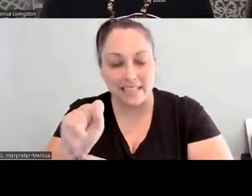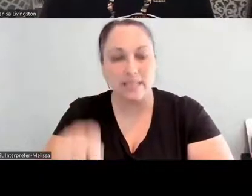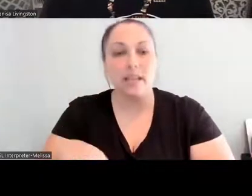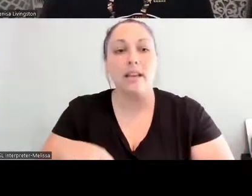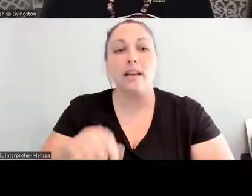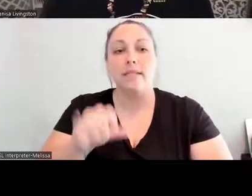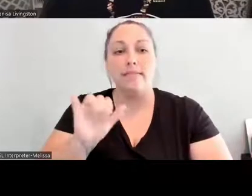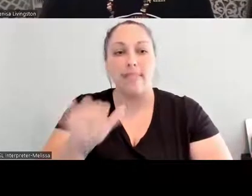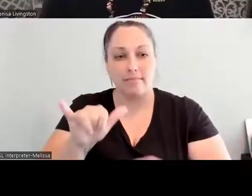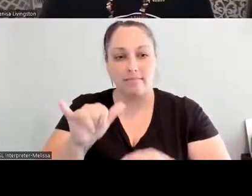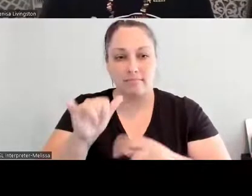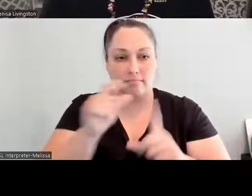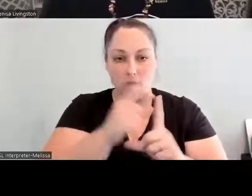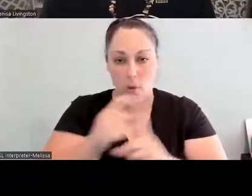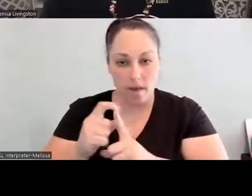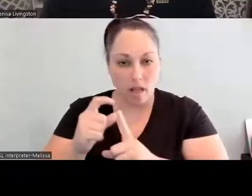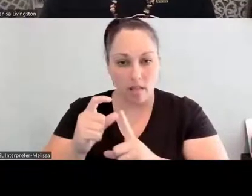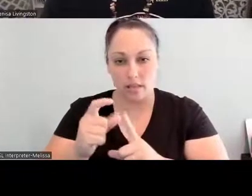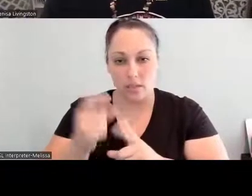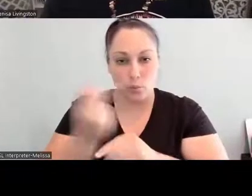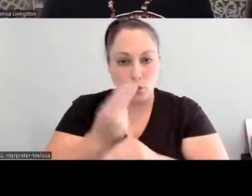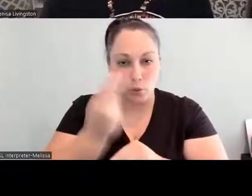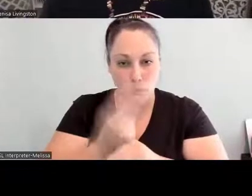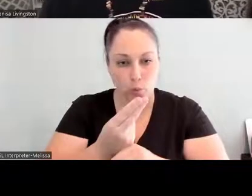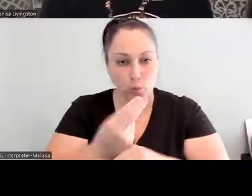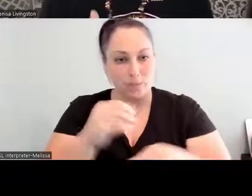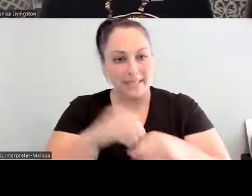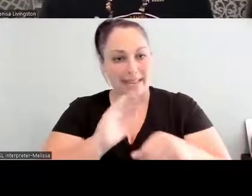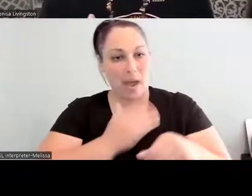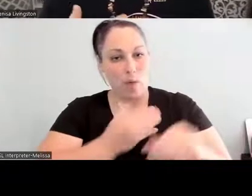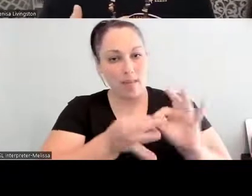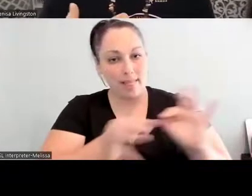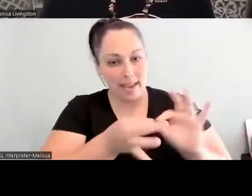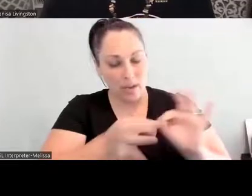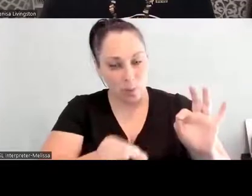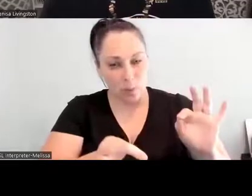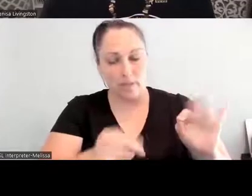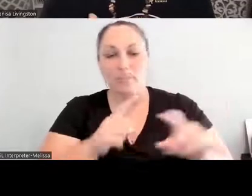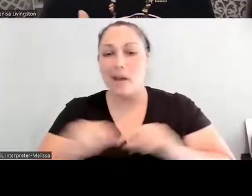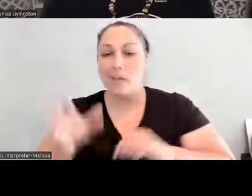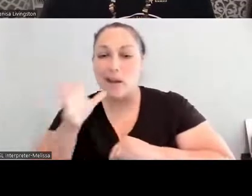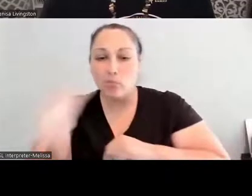about food systems, but Grandma never really used those words because that's the way of doing and being.